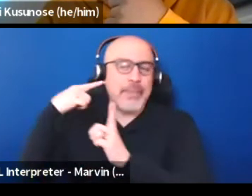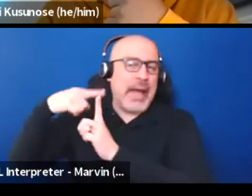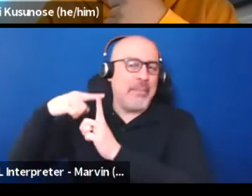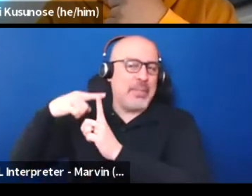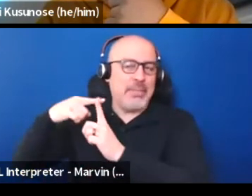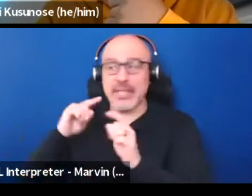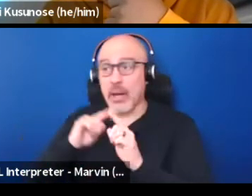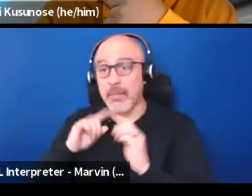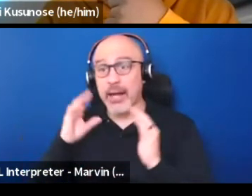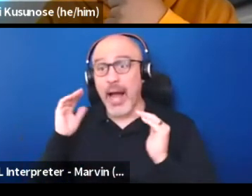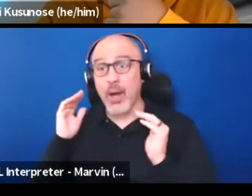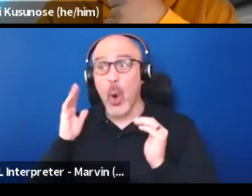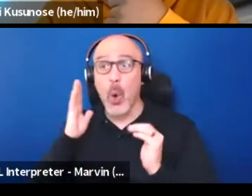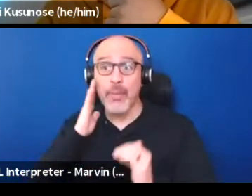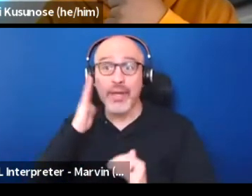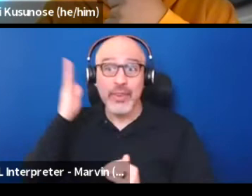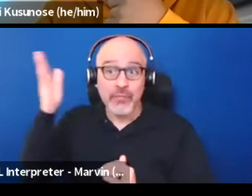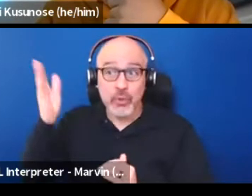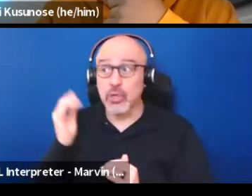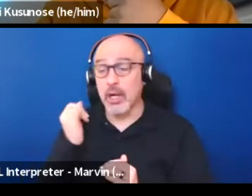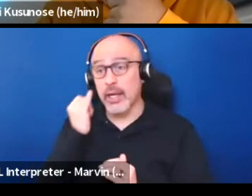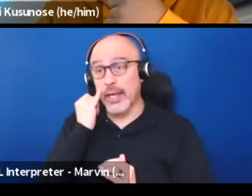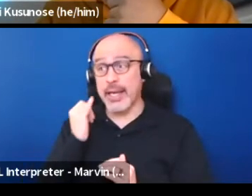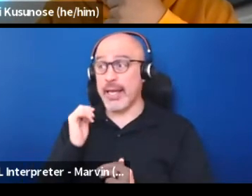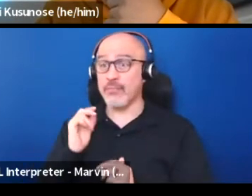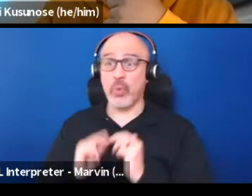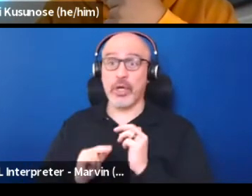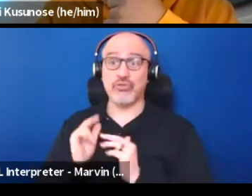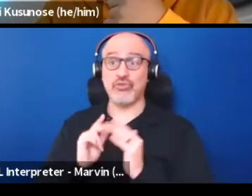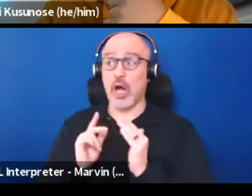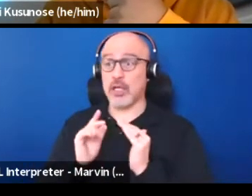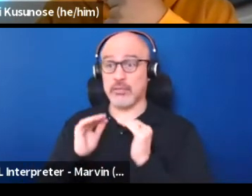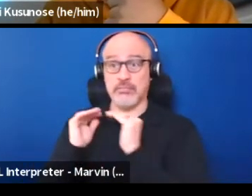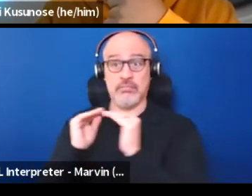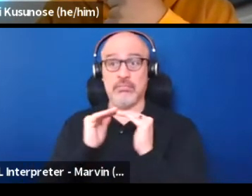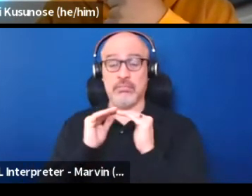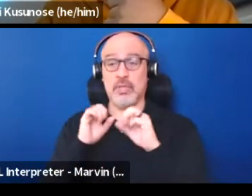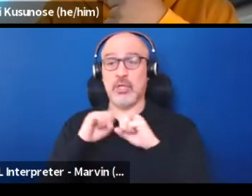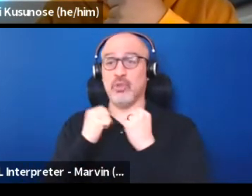that if we can construct an inequitable society, then we can reconstruct an equitable one.